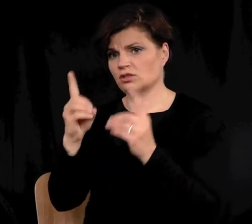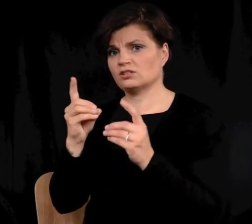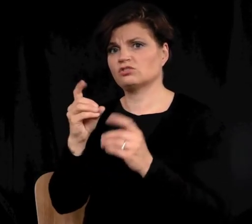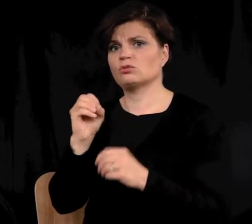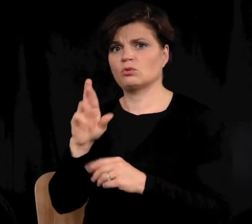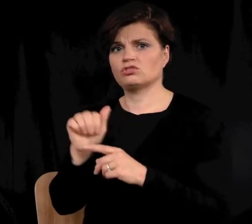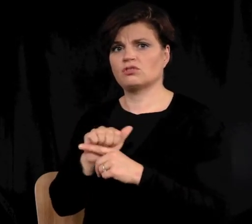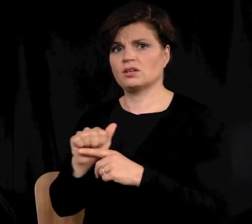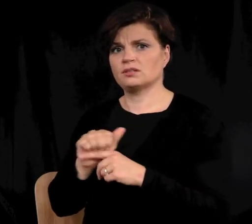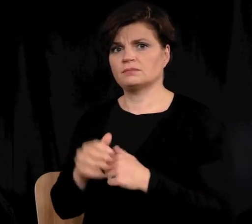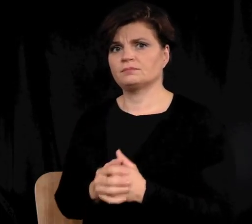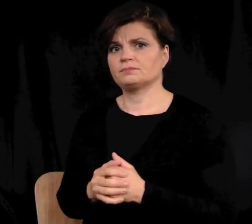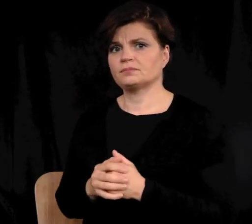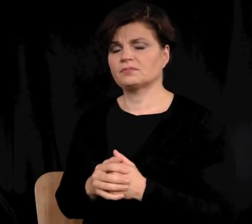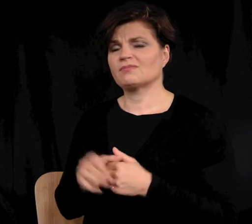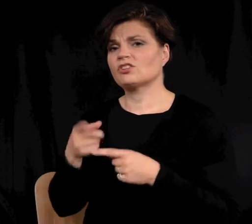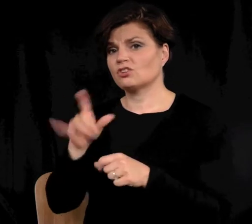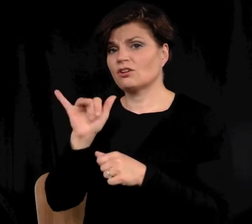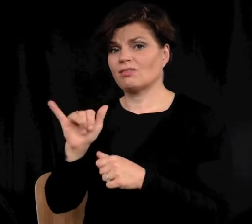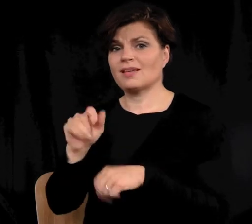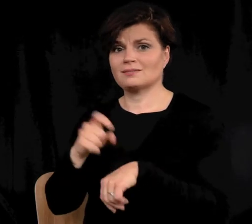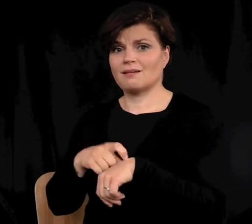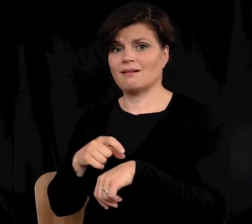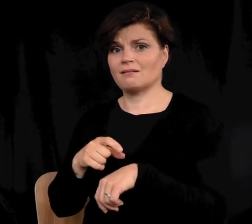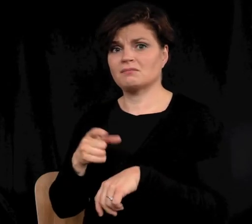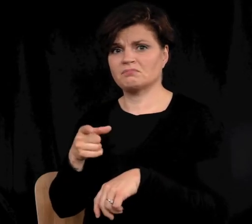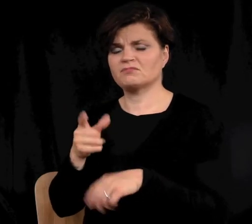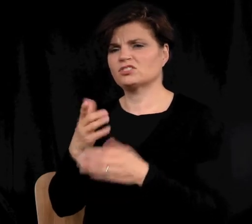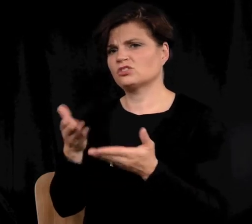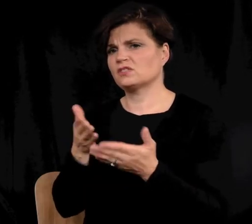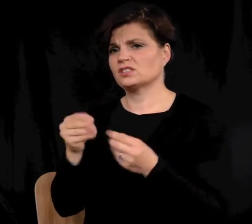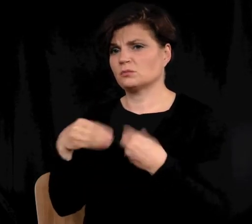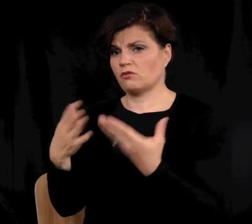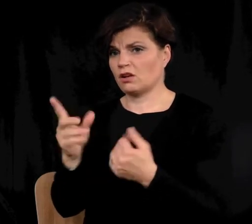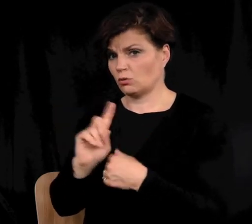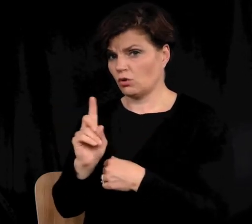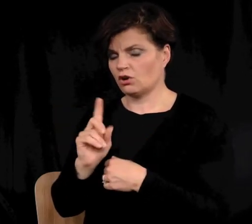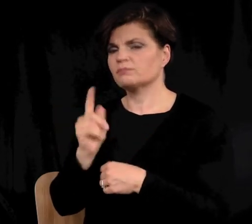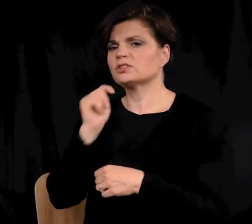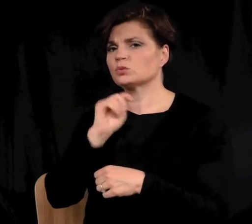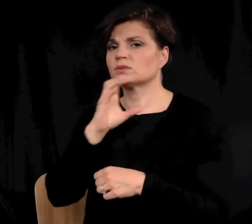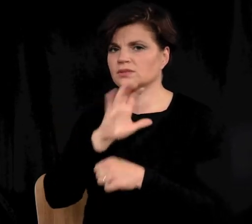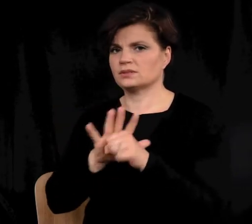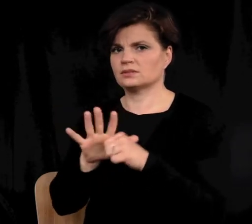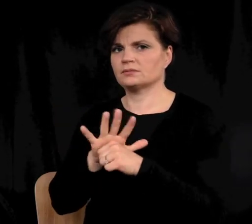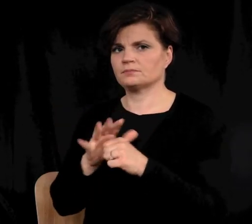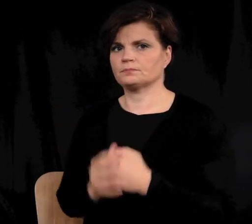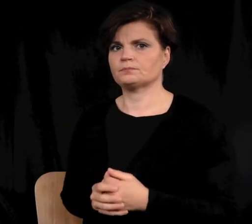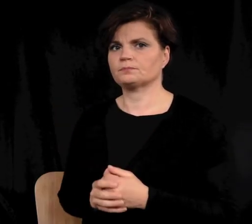education or training [programs]. At that time, services were provided only in the Twin Cities area.